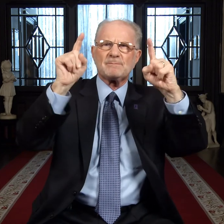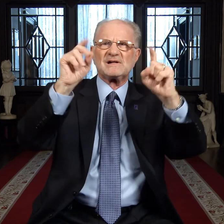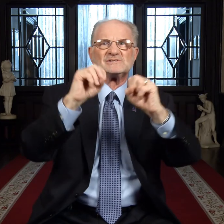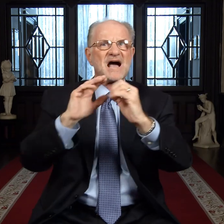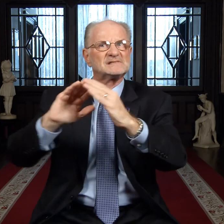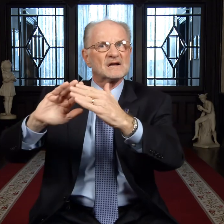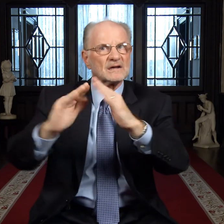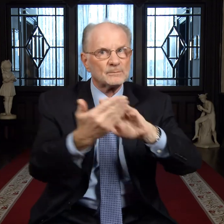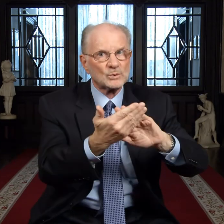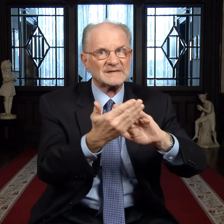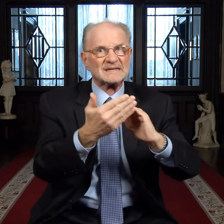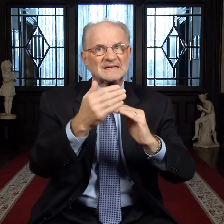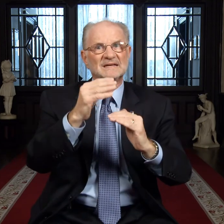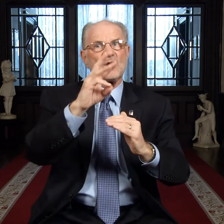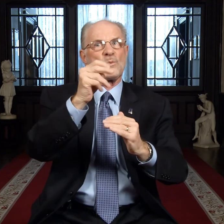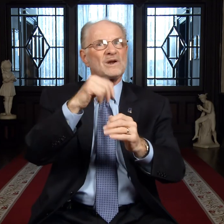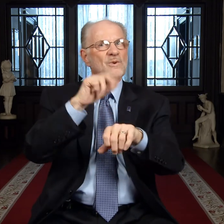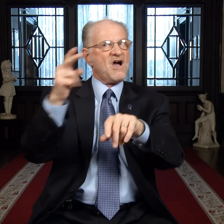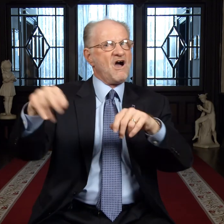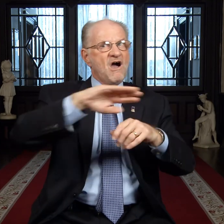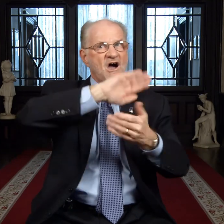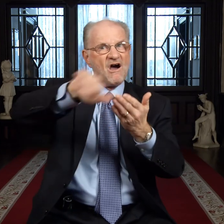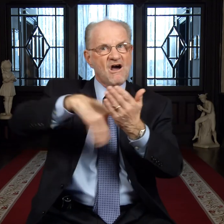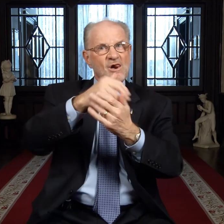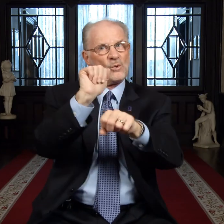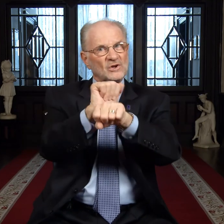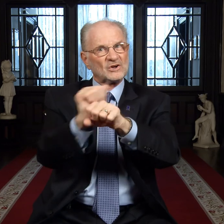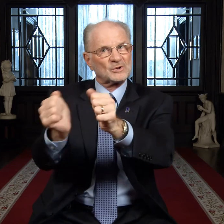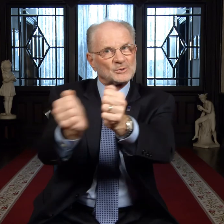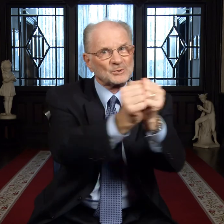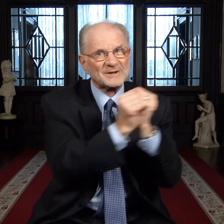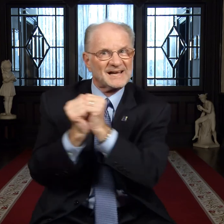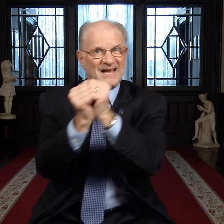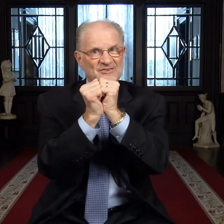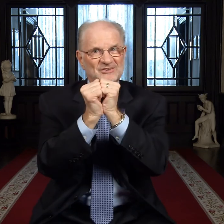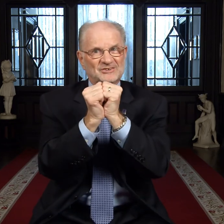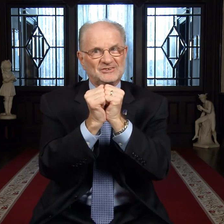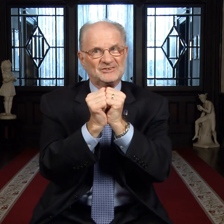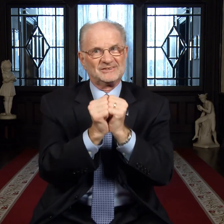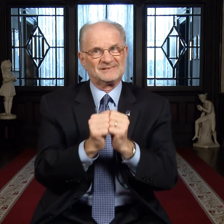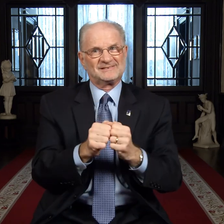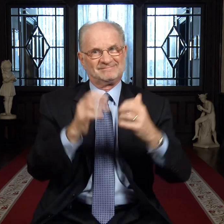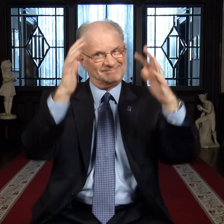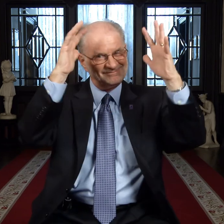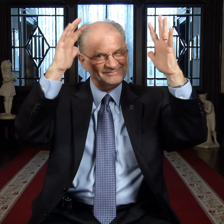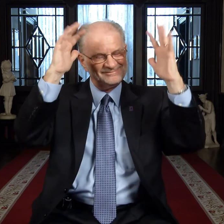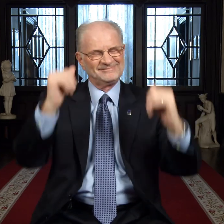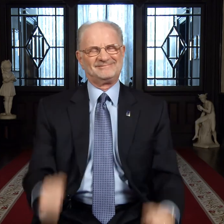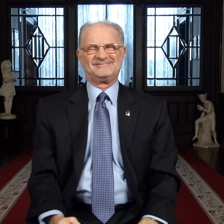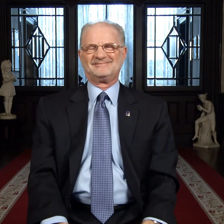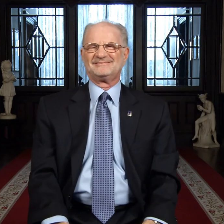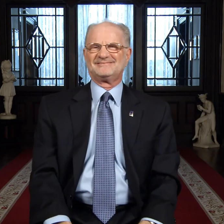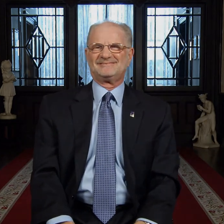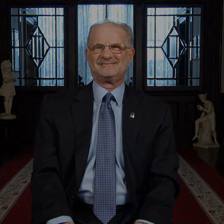when we all work together.